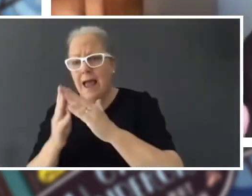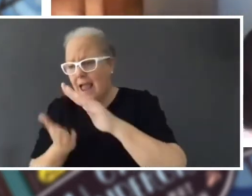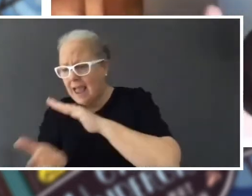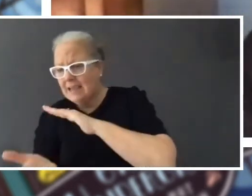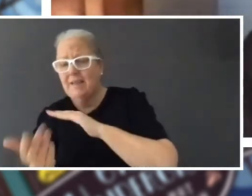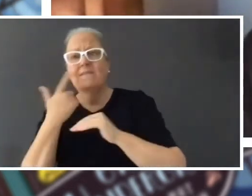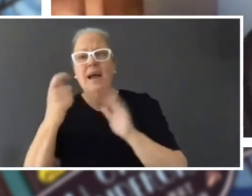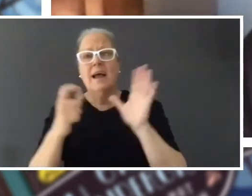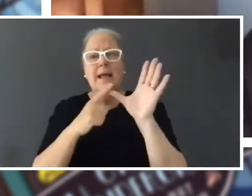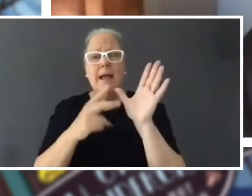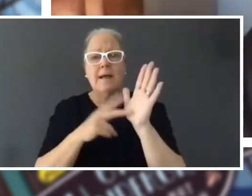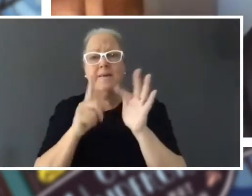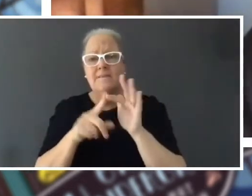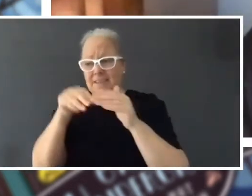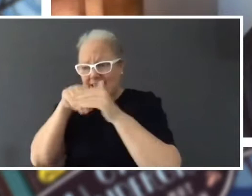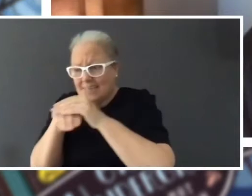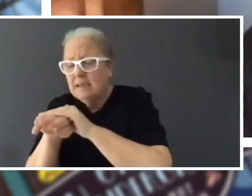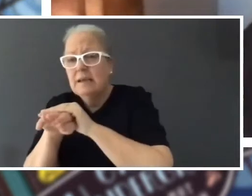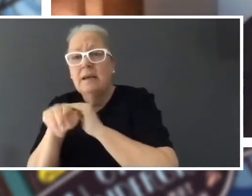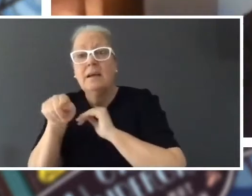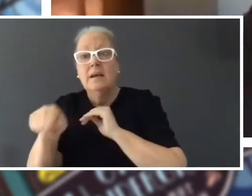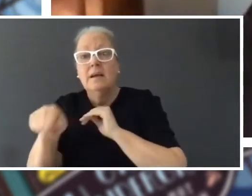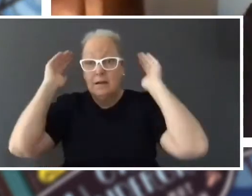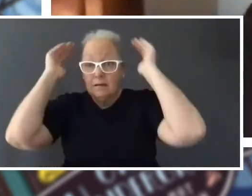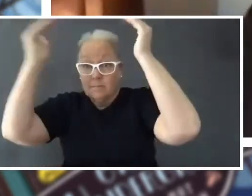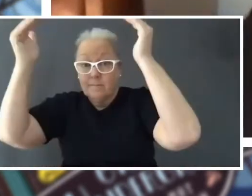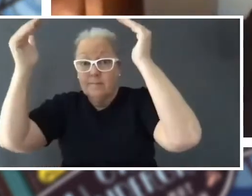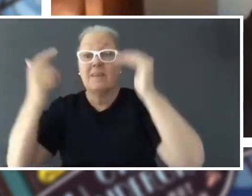and in that cave they find... I'll give you a hint,